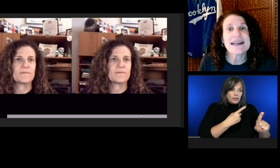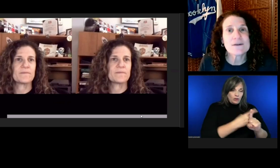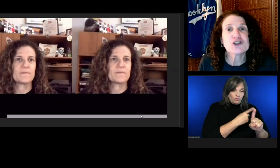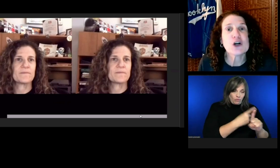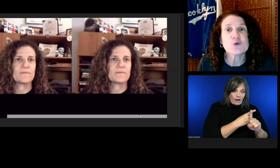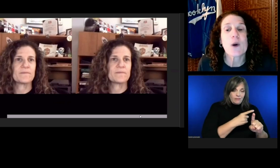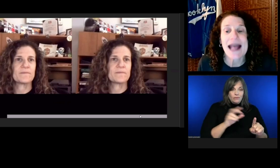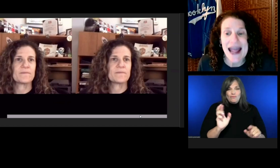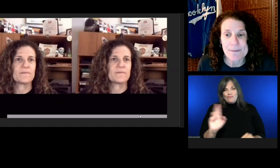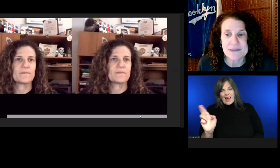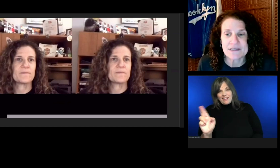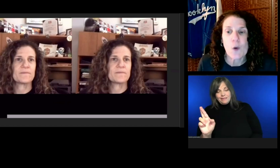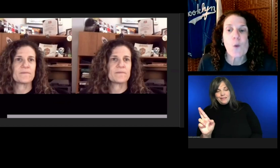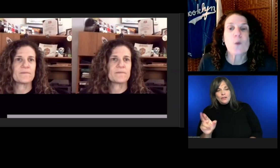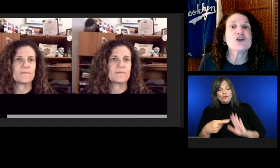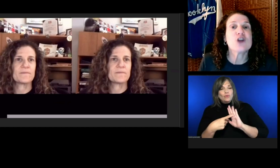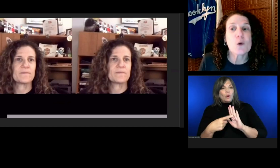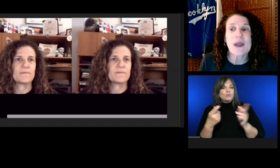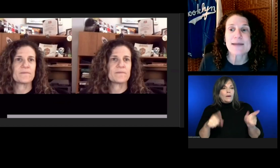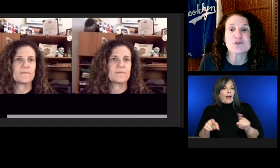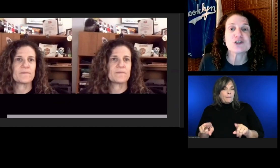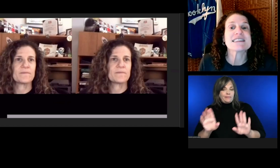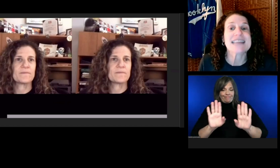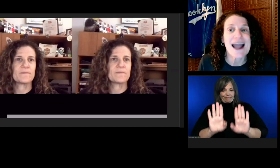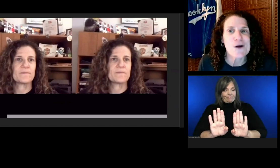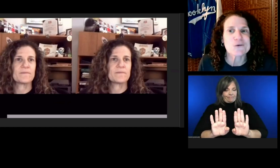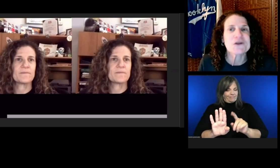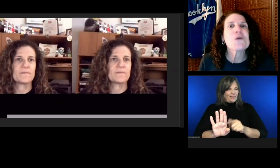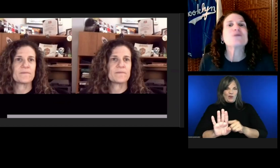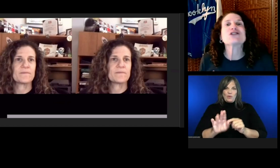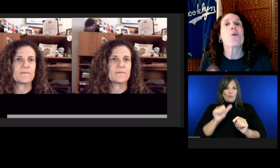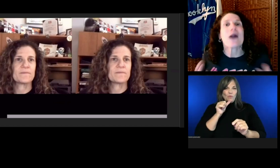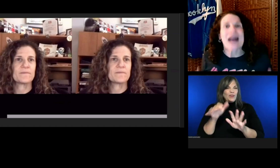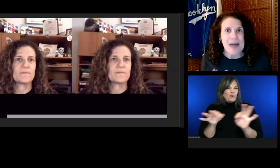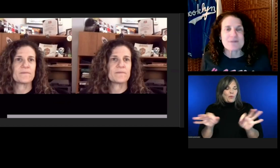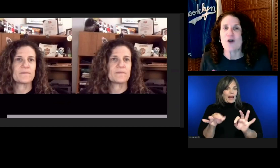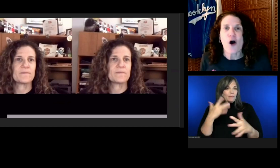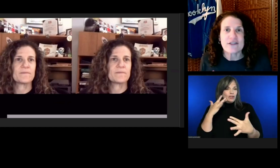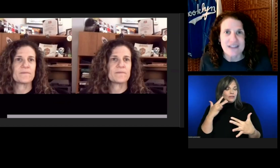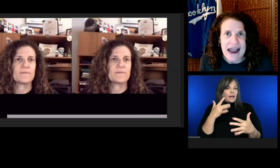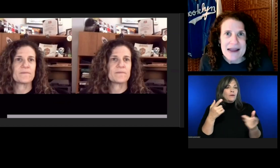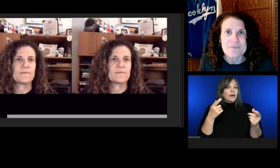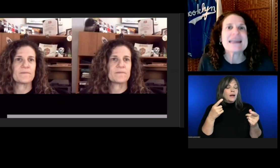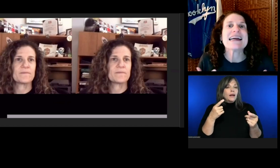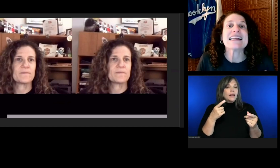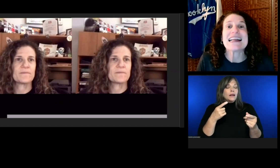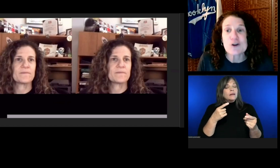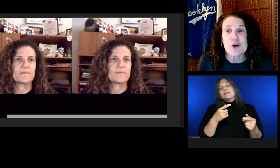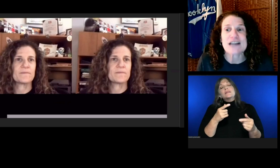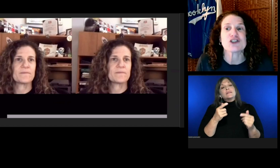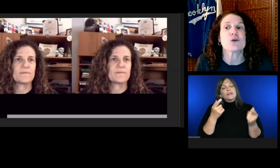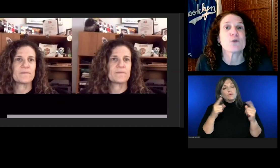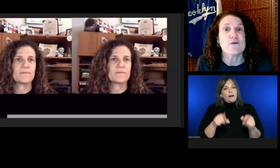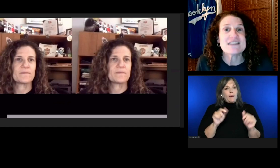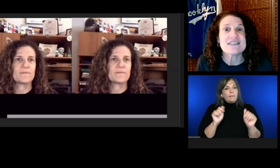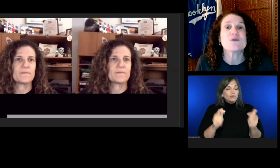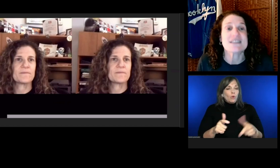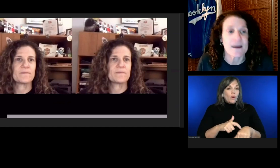Right shows what happens when you don't caption sounds.